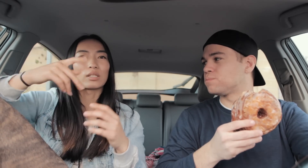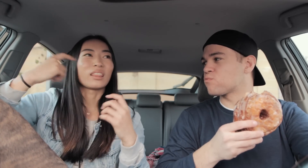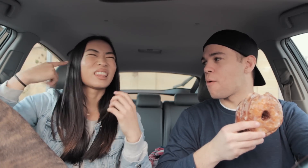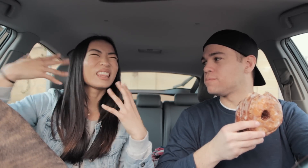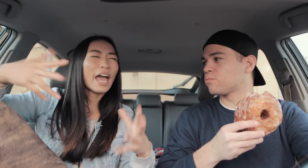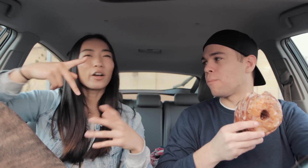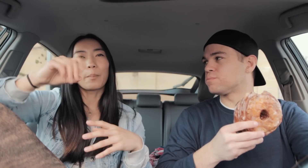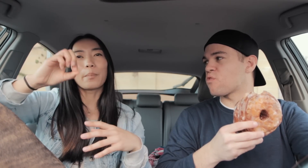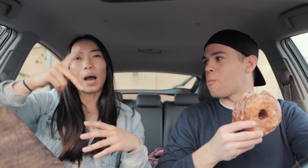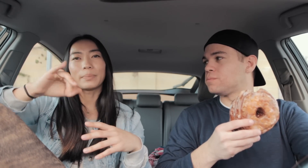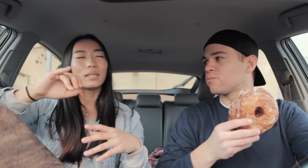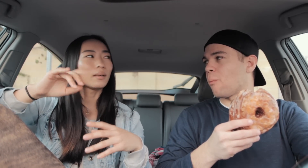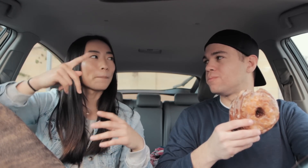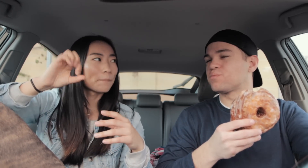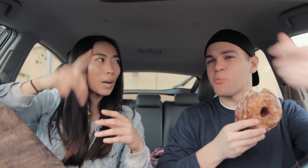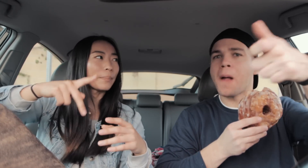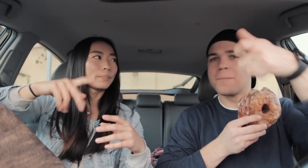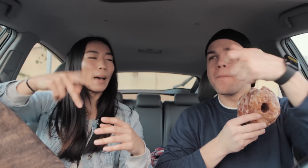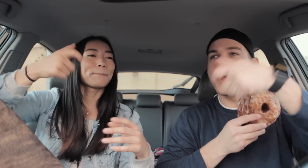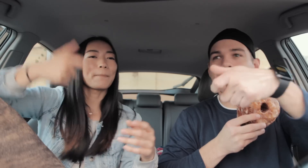like this loud popping pop pop pop pop